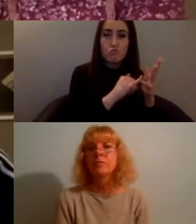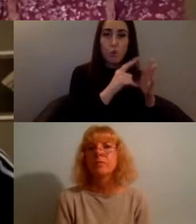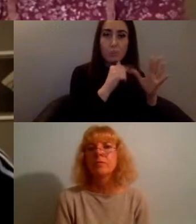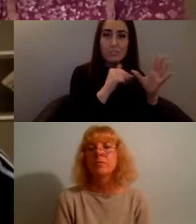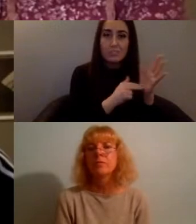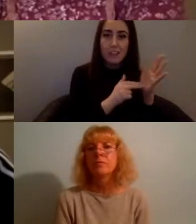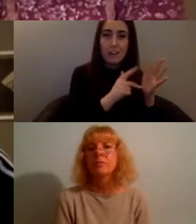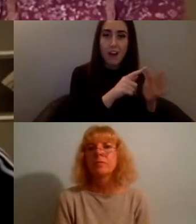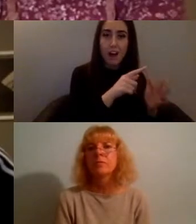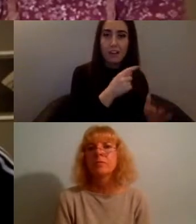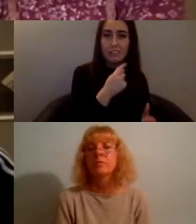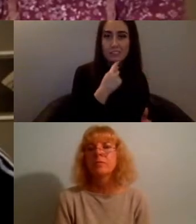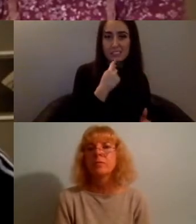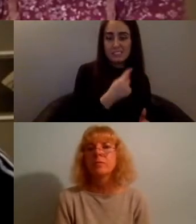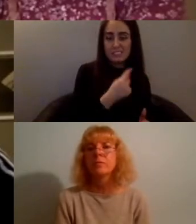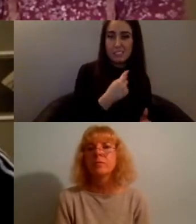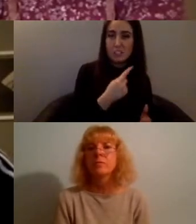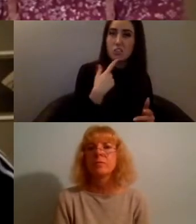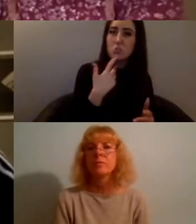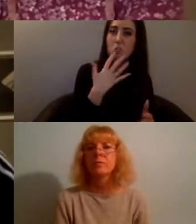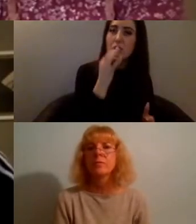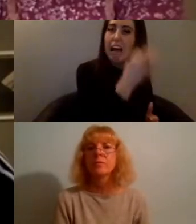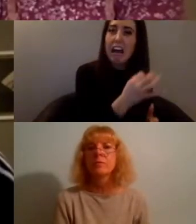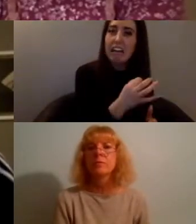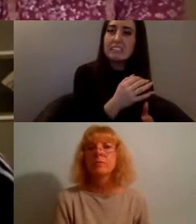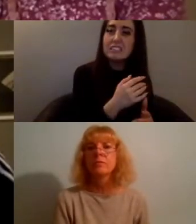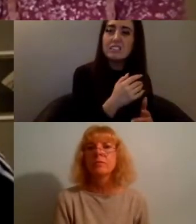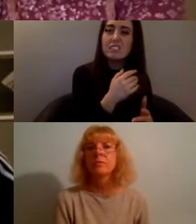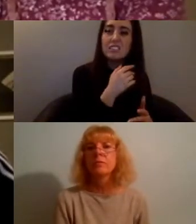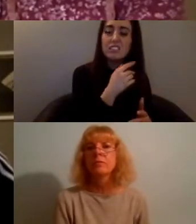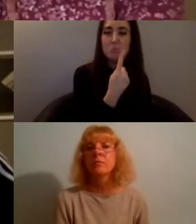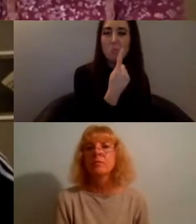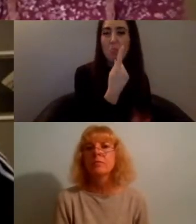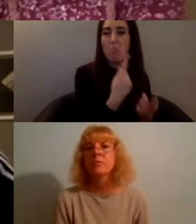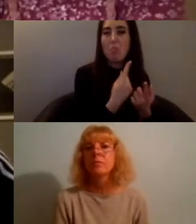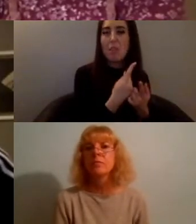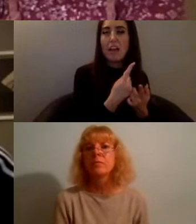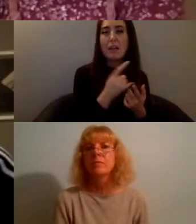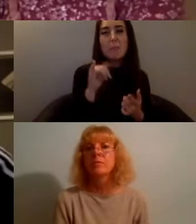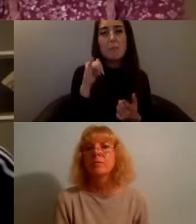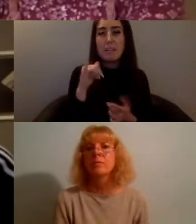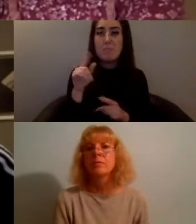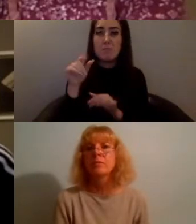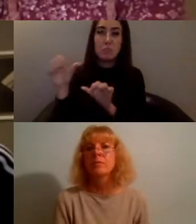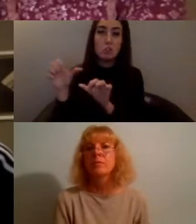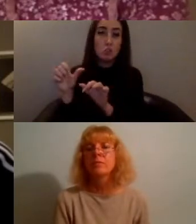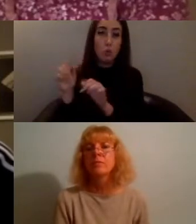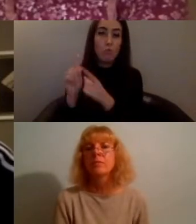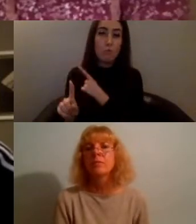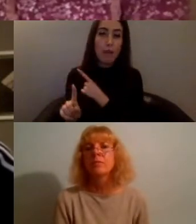around...and maybe you can keep your answers quite short...but really what what are your dreams? like